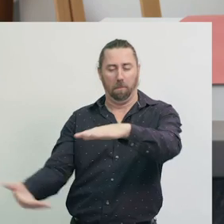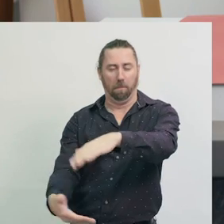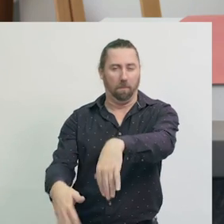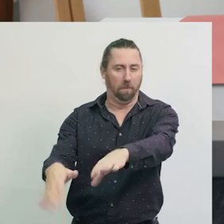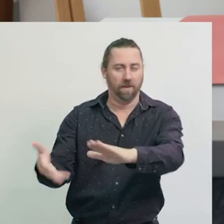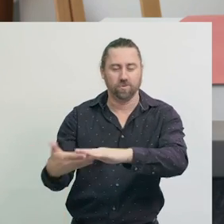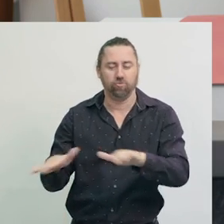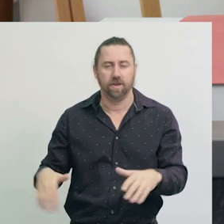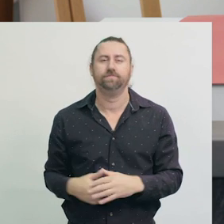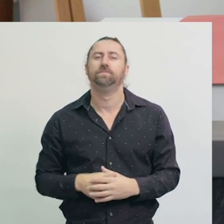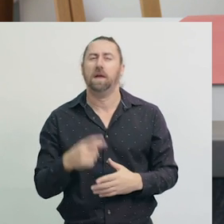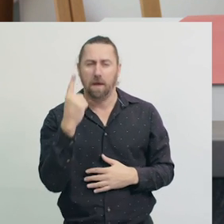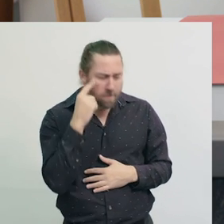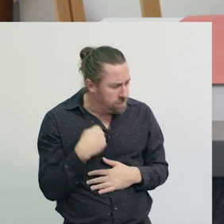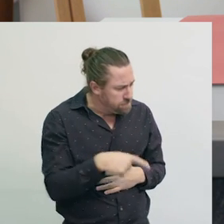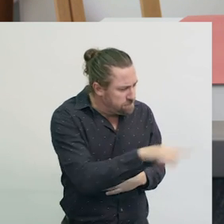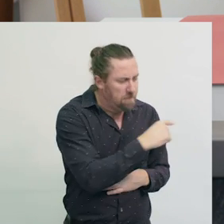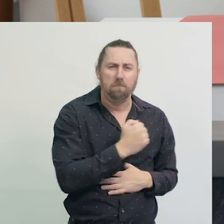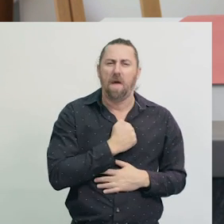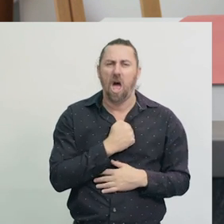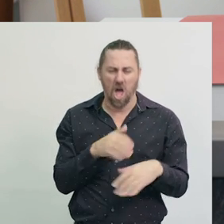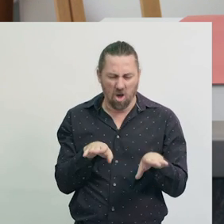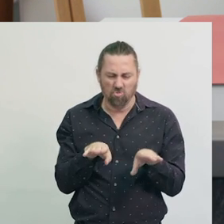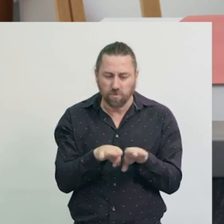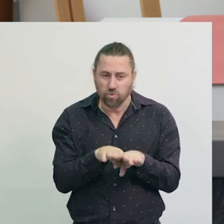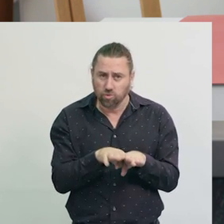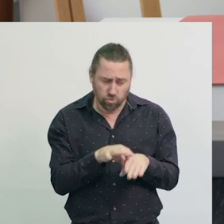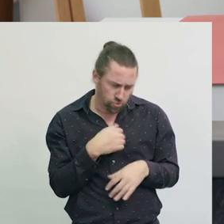When we identify what a material is and put it in the right group,